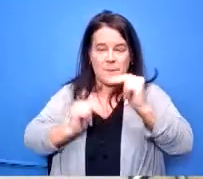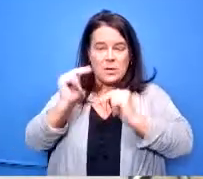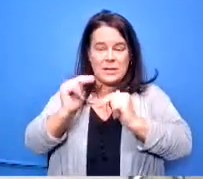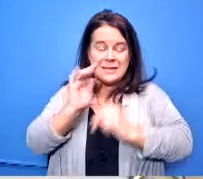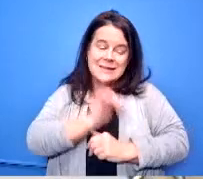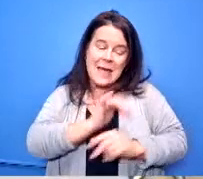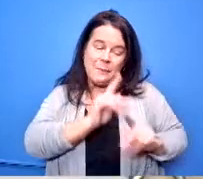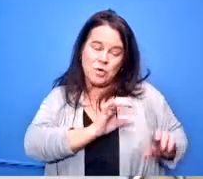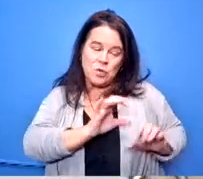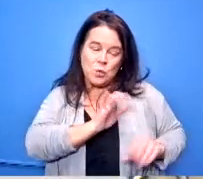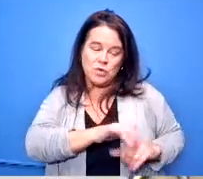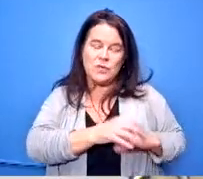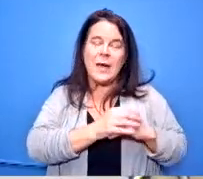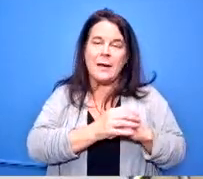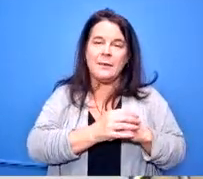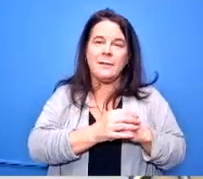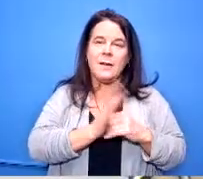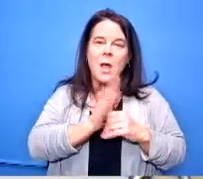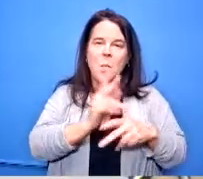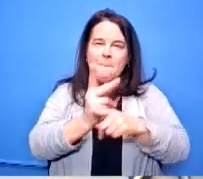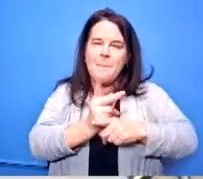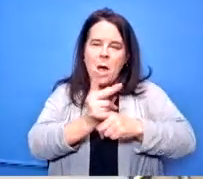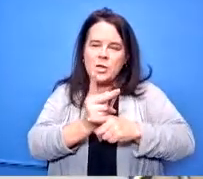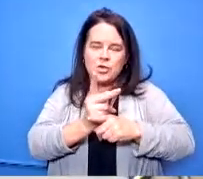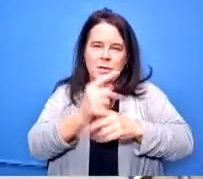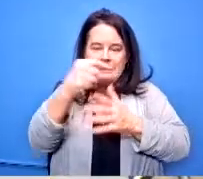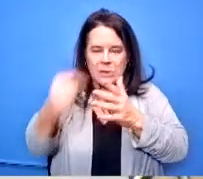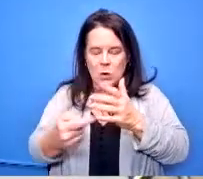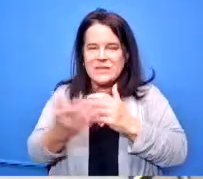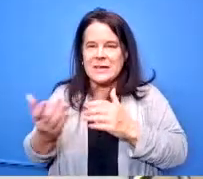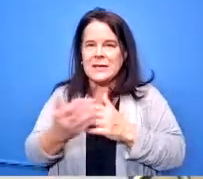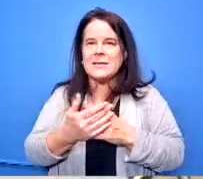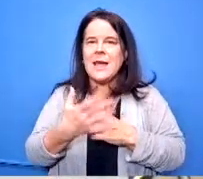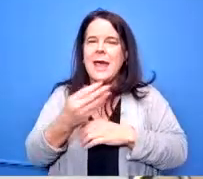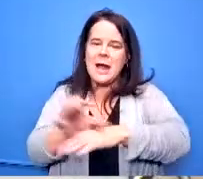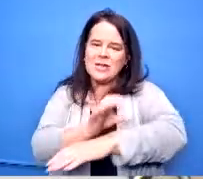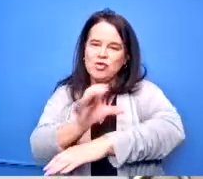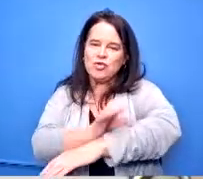uh we'll be monitoring those along with the um we have a construction project for the bus garage